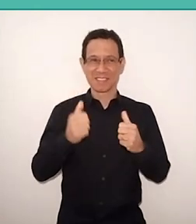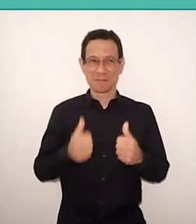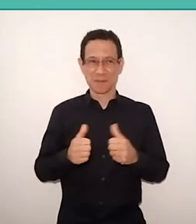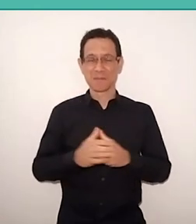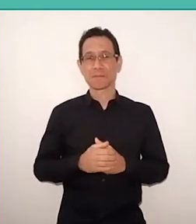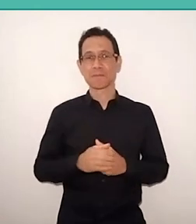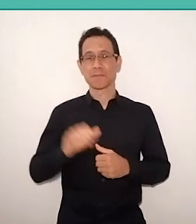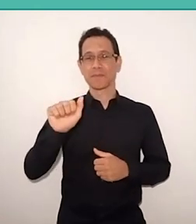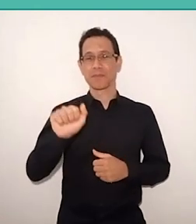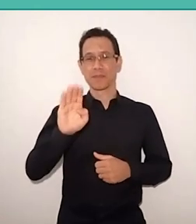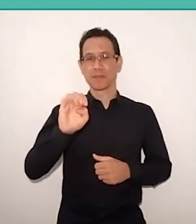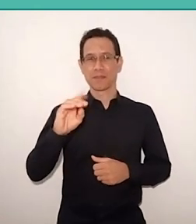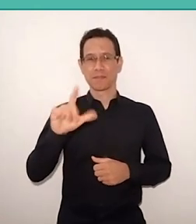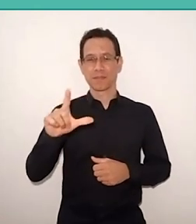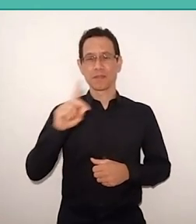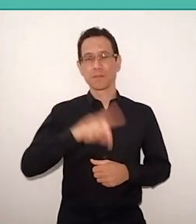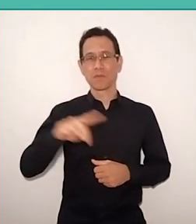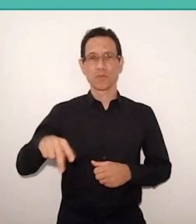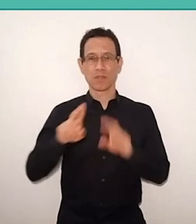I'm a teacher at University of Geneva.